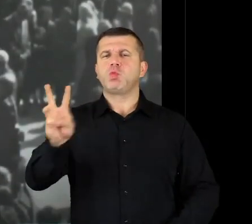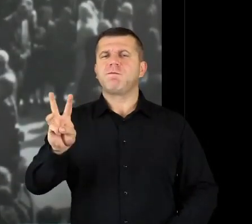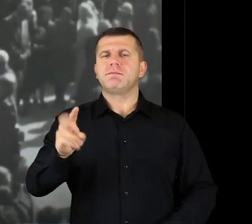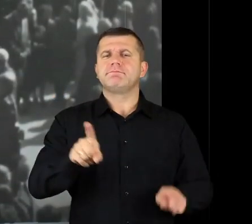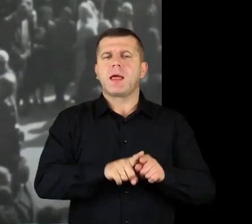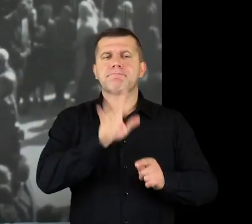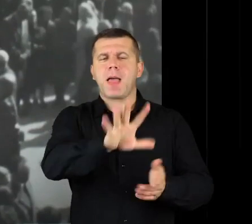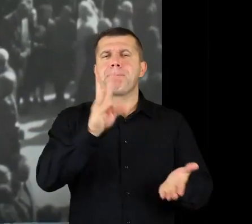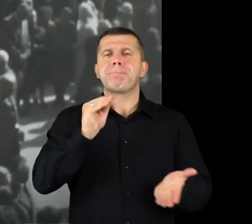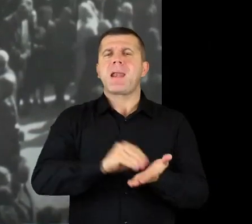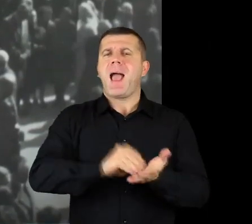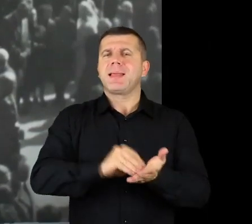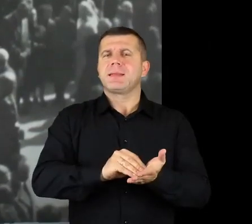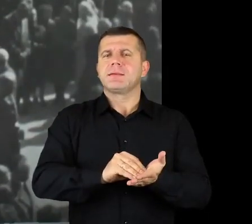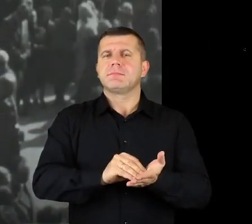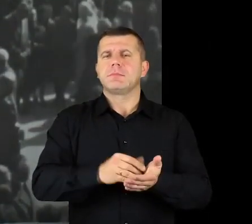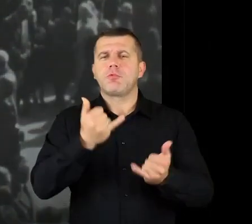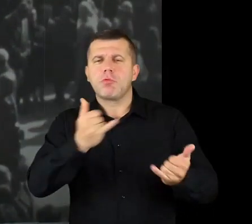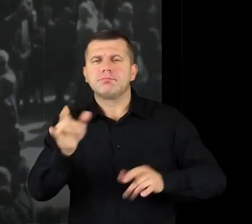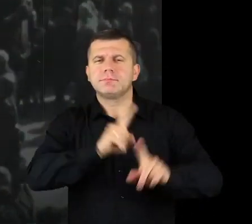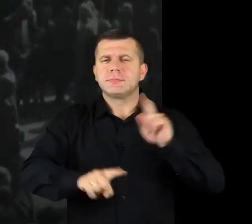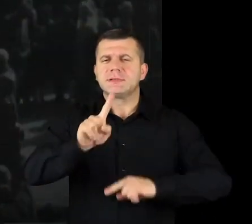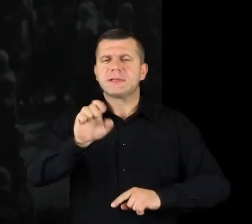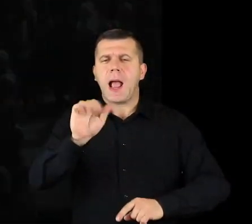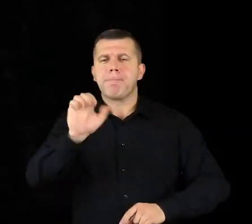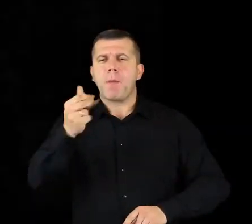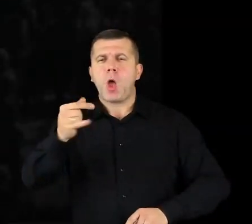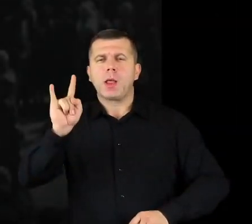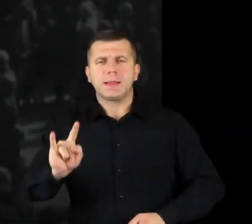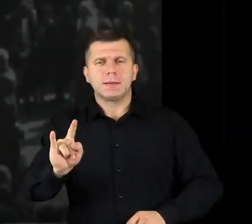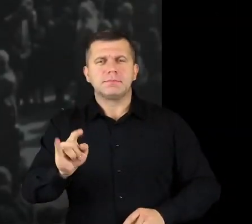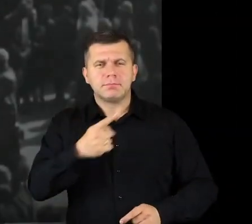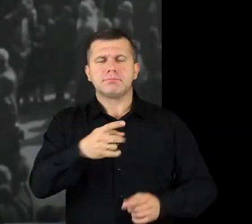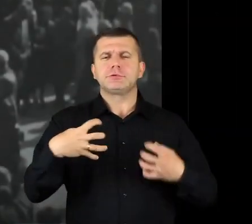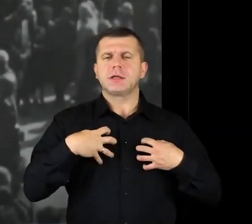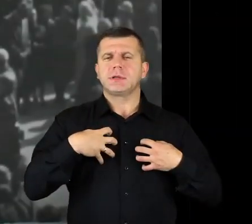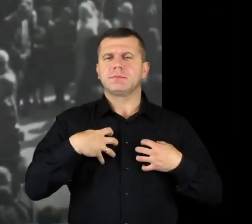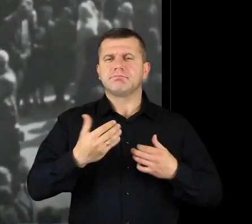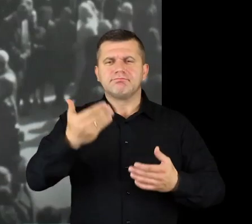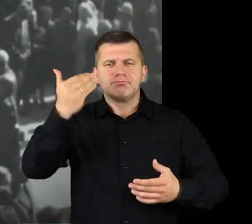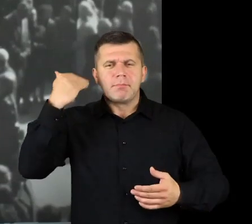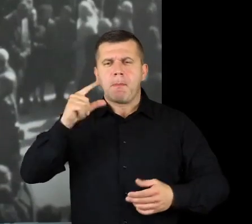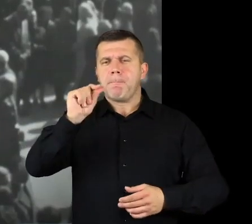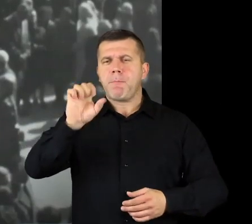in some superstitions that were left-overs from pagan times.